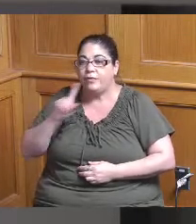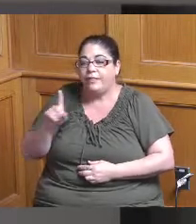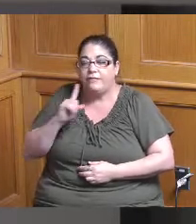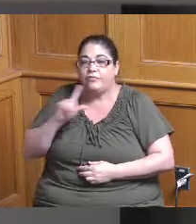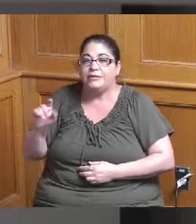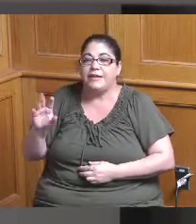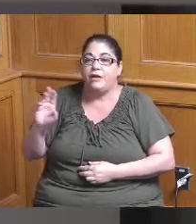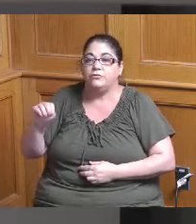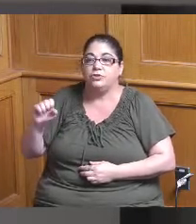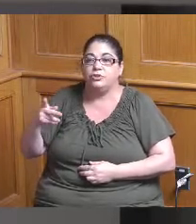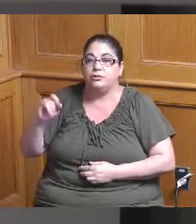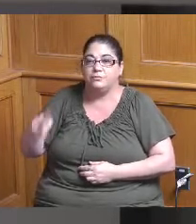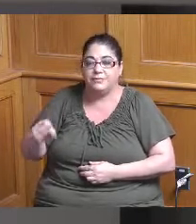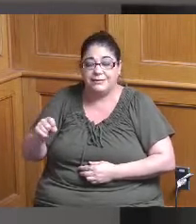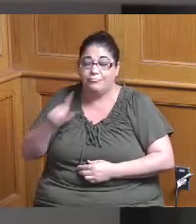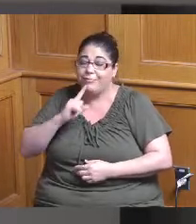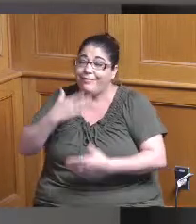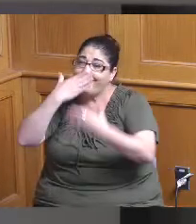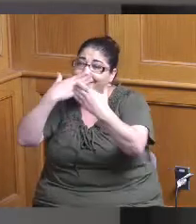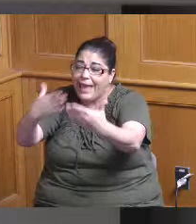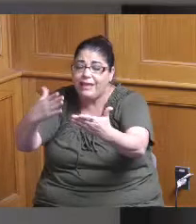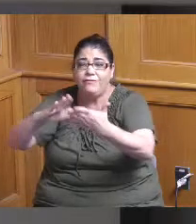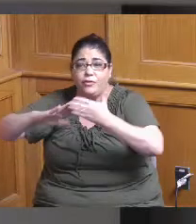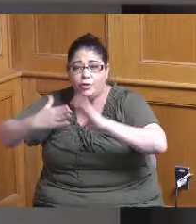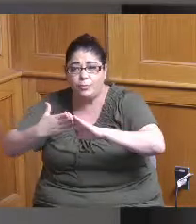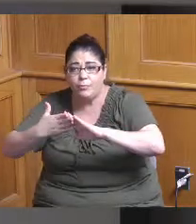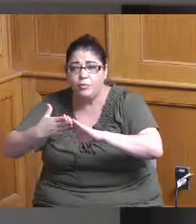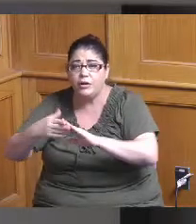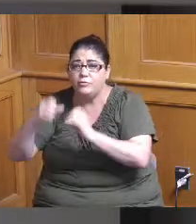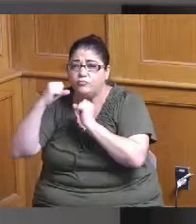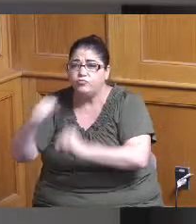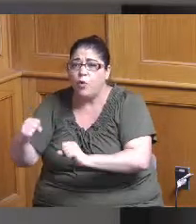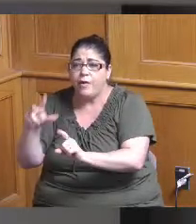want to commend the communities for coming through with very strong applications and then I also want